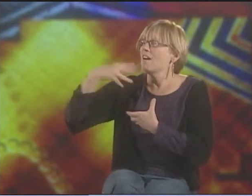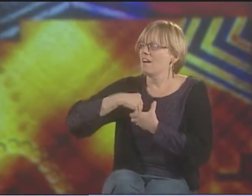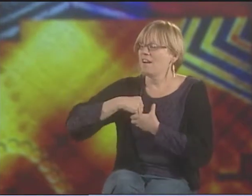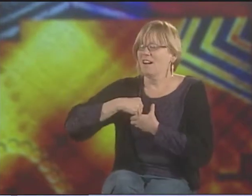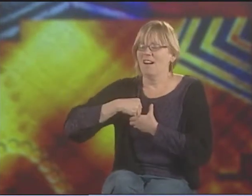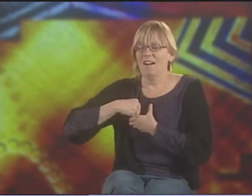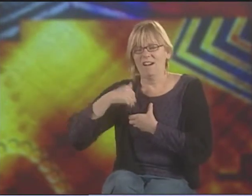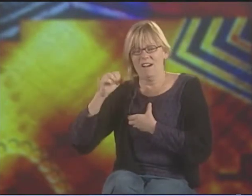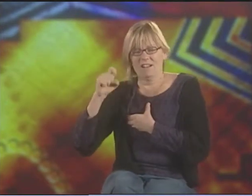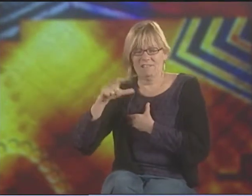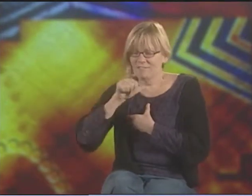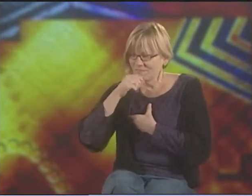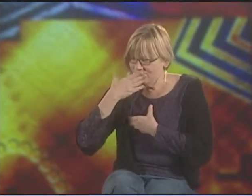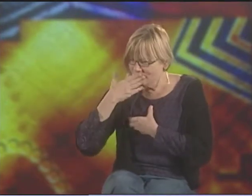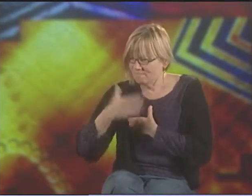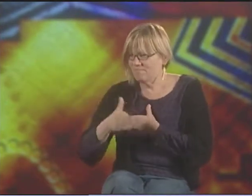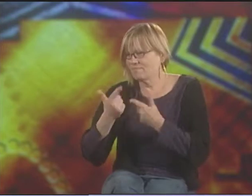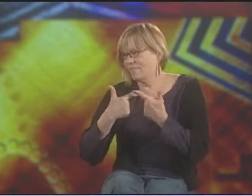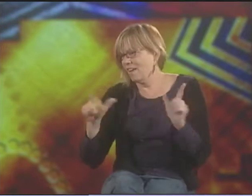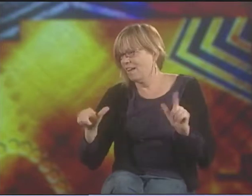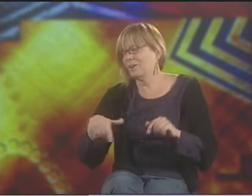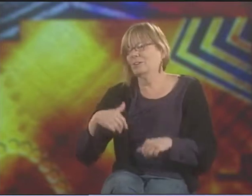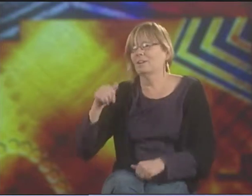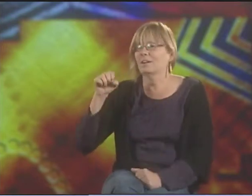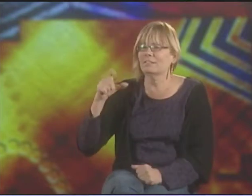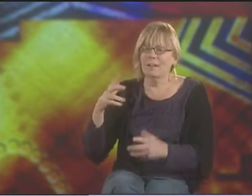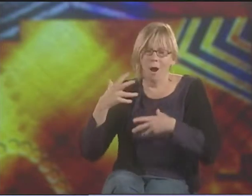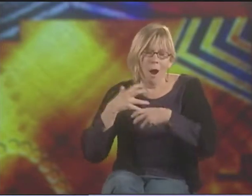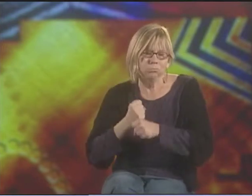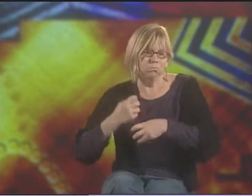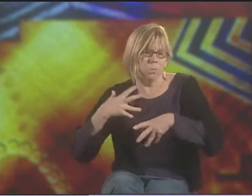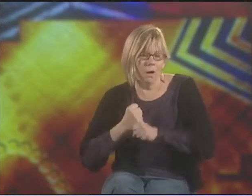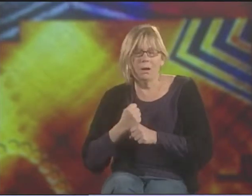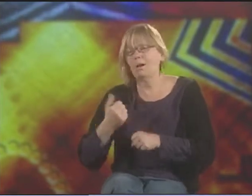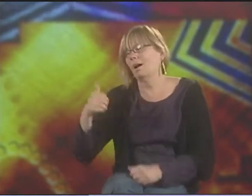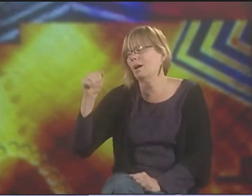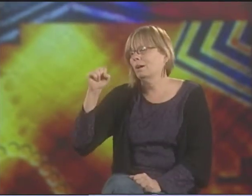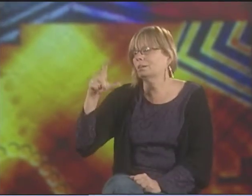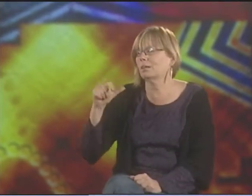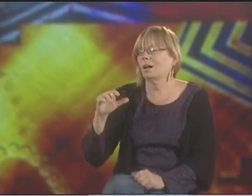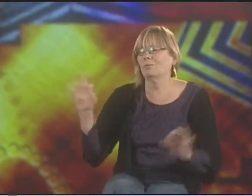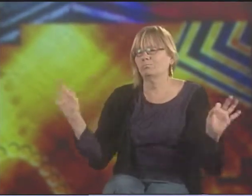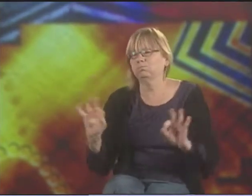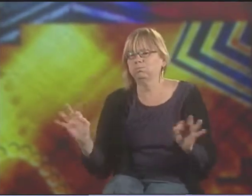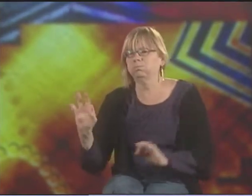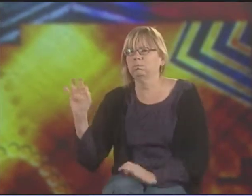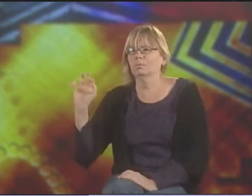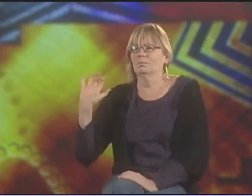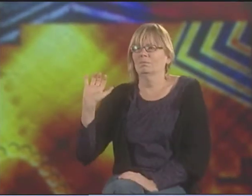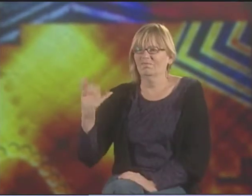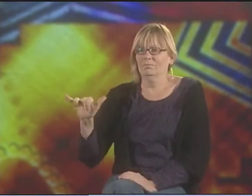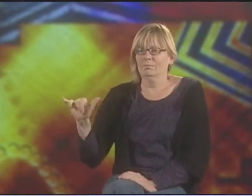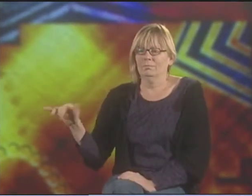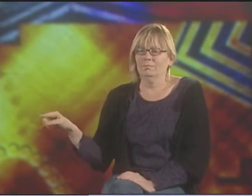THAT THEY COULD-- YOU KNOW, THEY'VE BEEN TOLD THAT ASL's A BAD LANGUAGE. THEY'VE BEEN TOLD THAT IT'S JUST TRUNCATED ENGLISH,